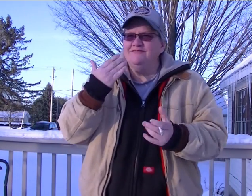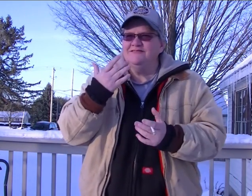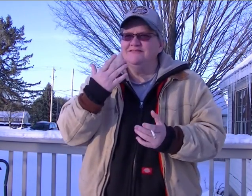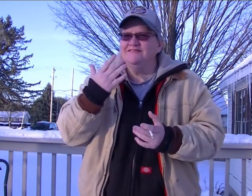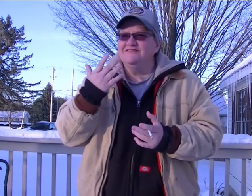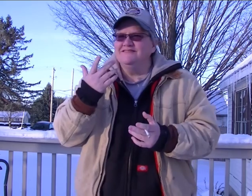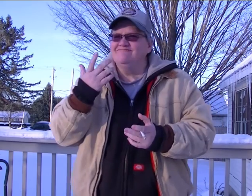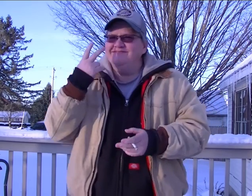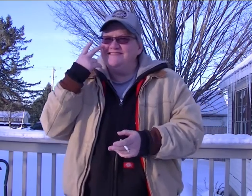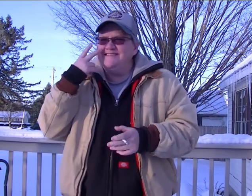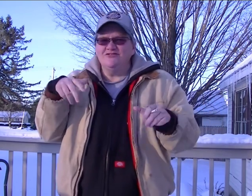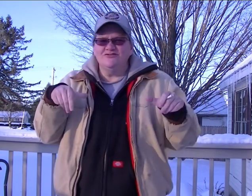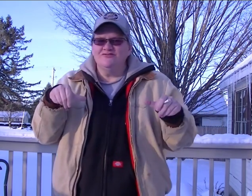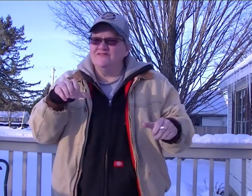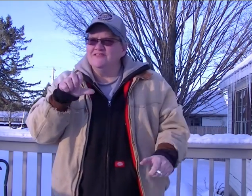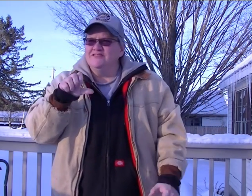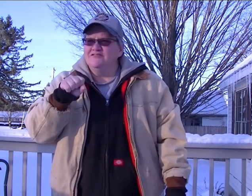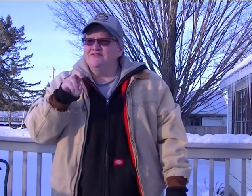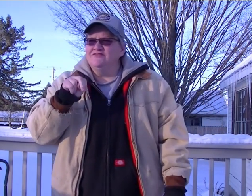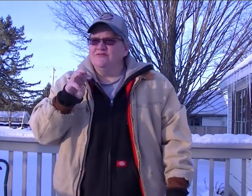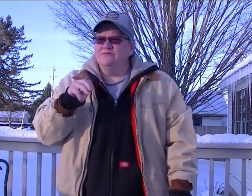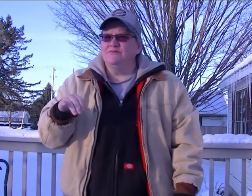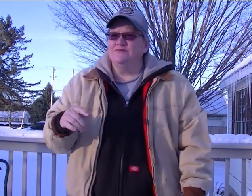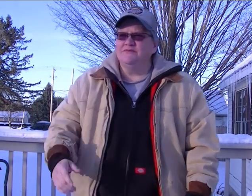Now I'm seeing a snomobile (distracted...)